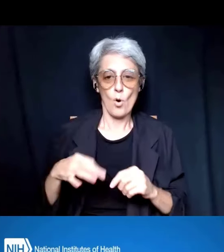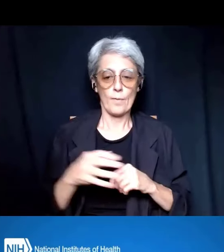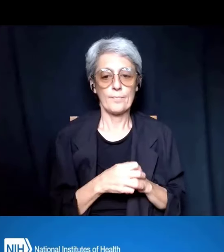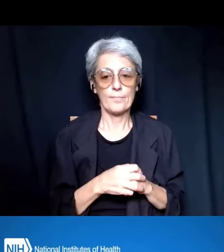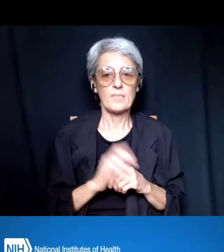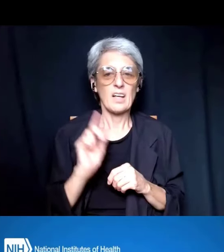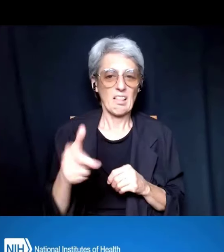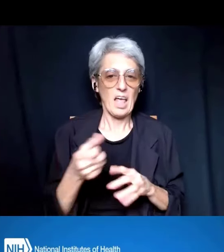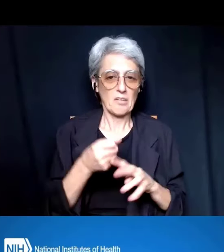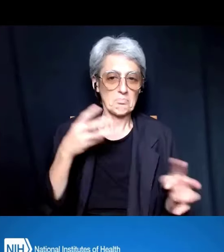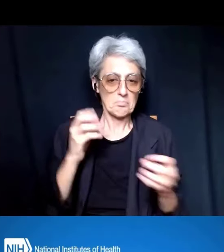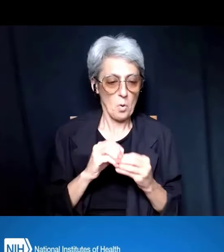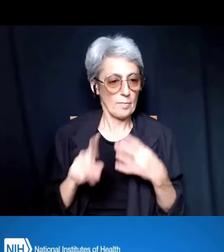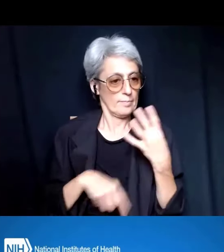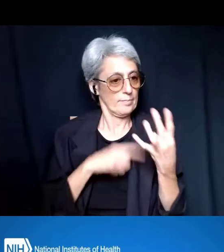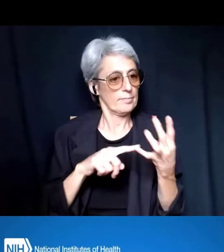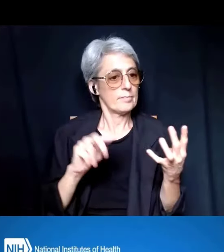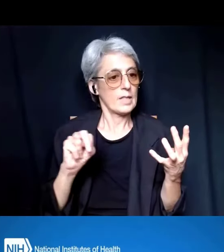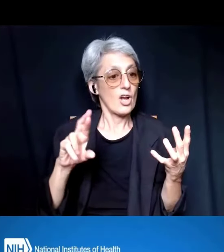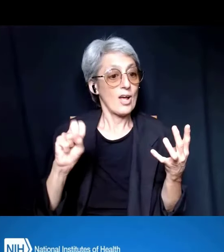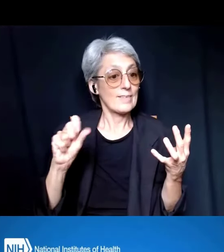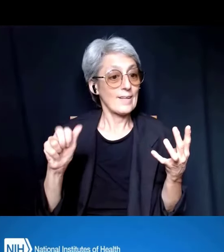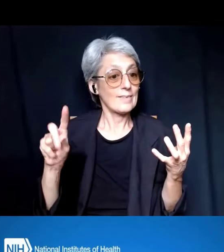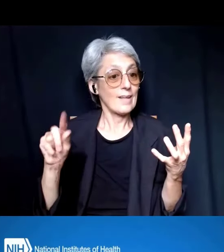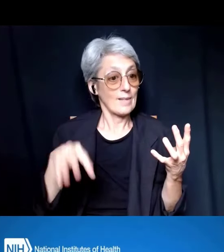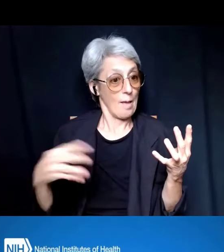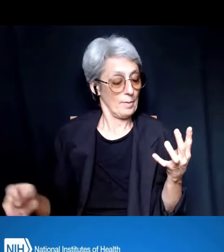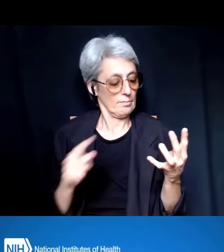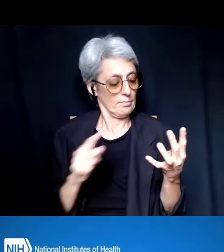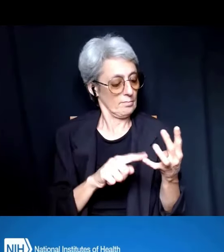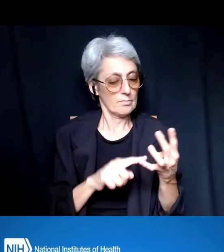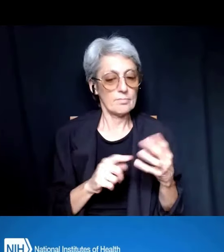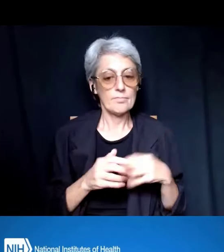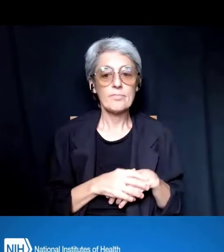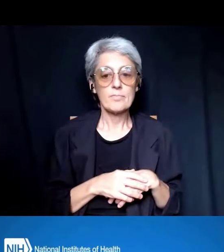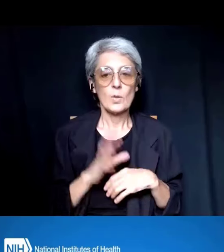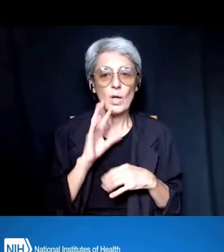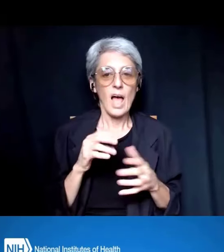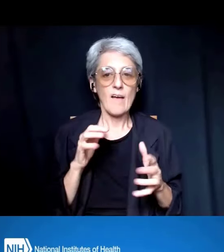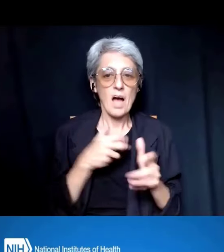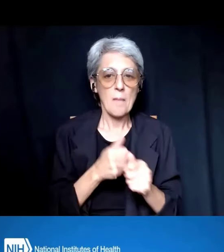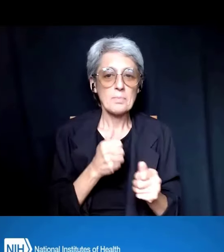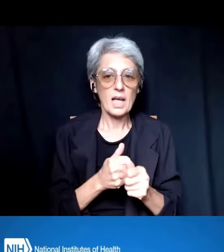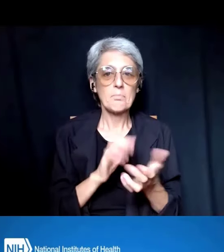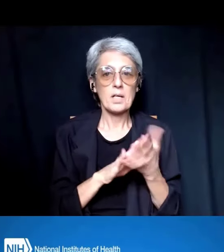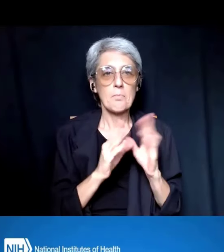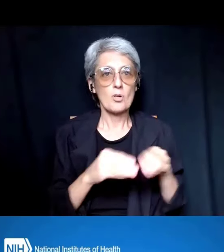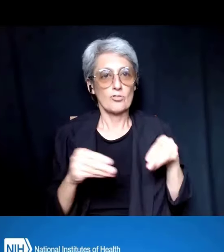Then the NRSA Data Tables -- the goal there, we're going to have some updates streamlining it, as Dr. Boone mentioned,